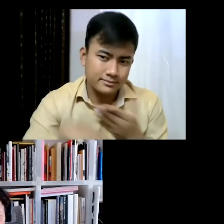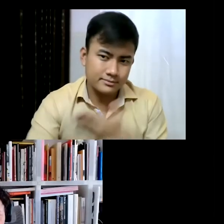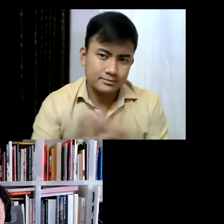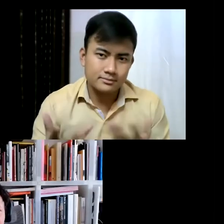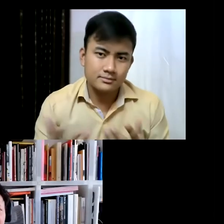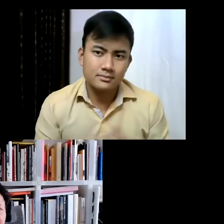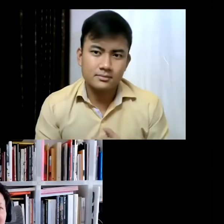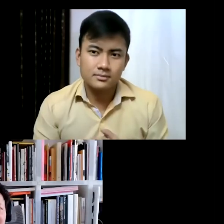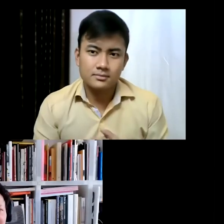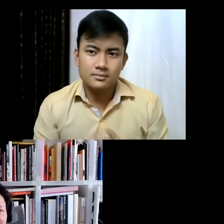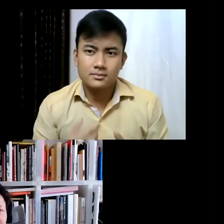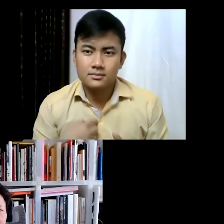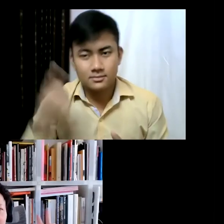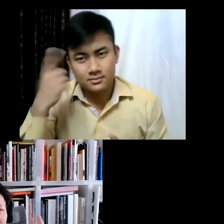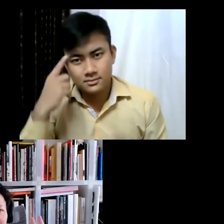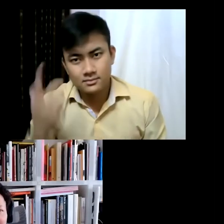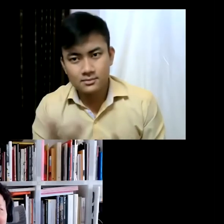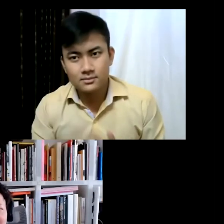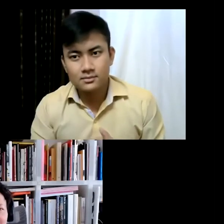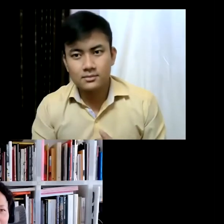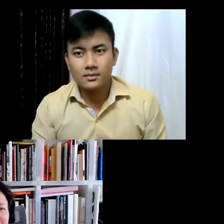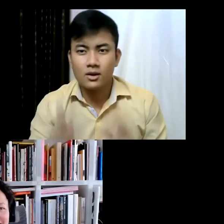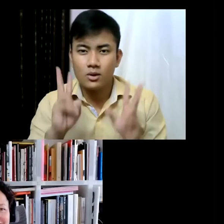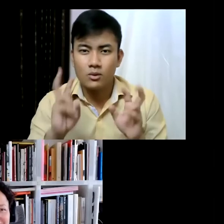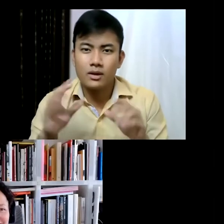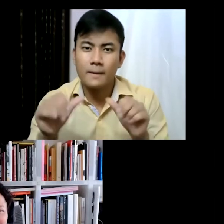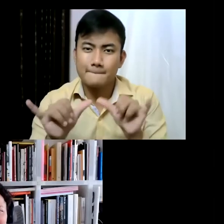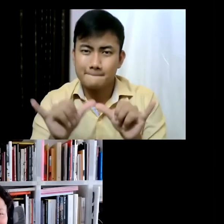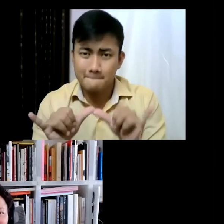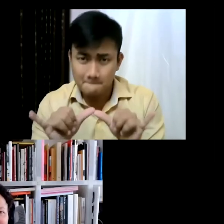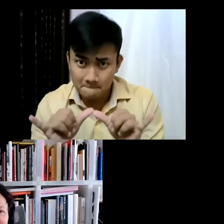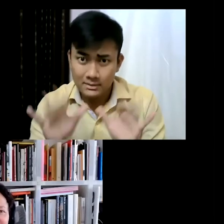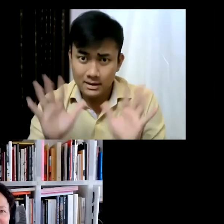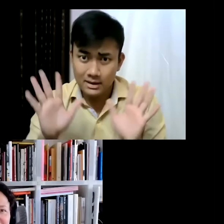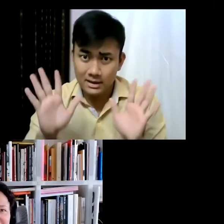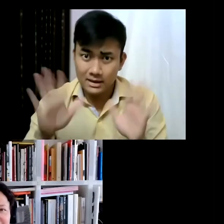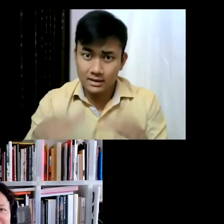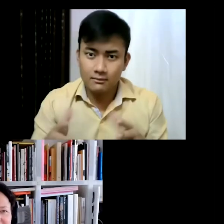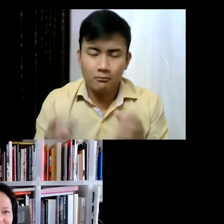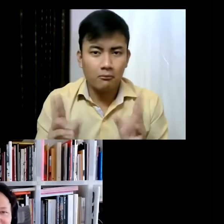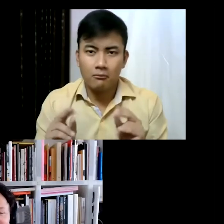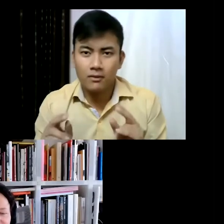I don't think the term balance applies here because I think here everything is